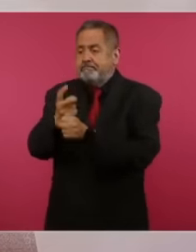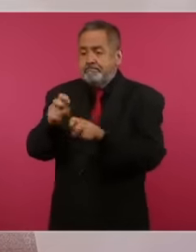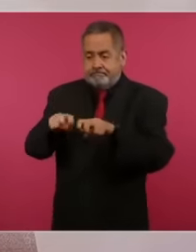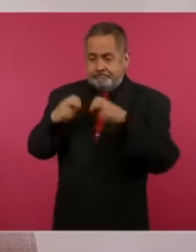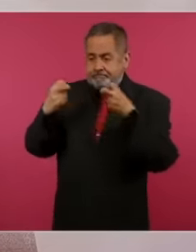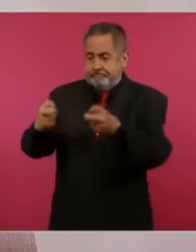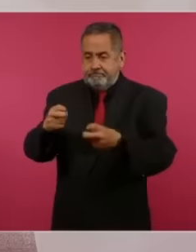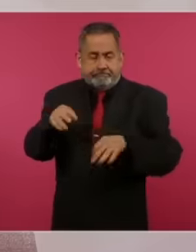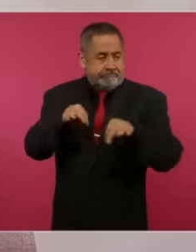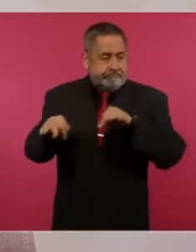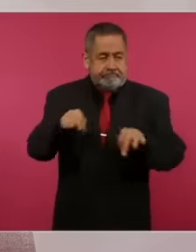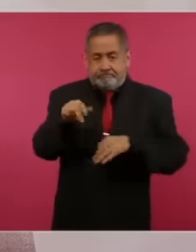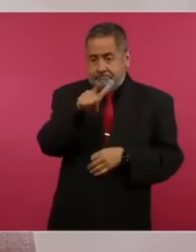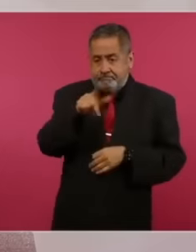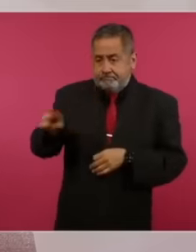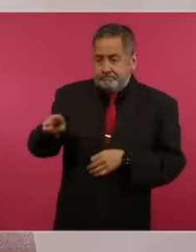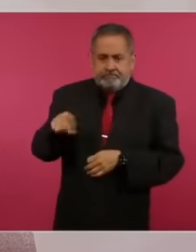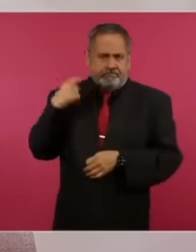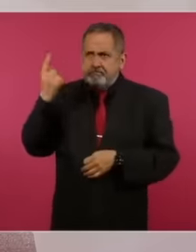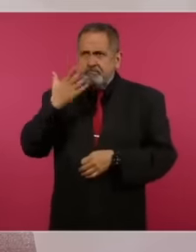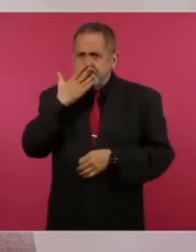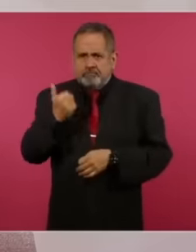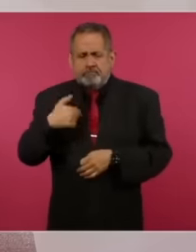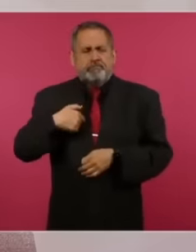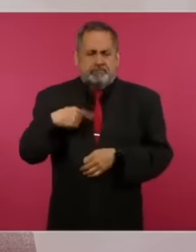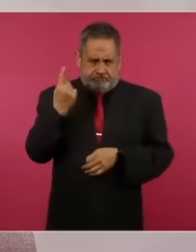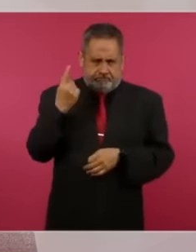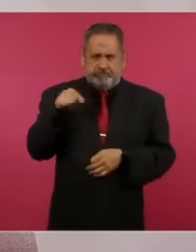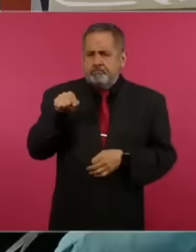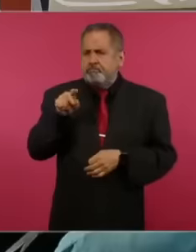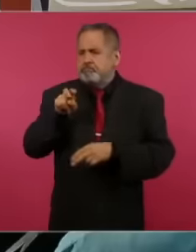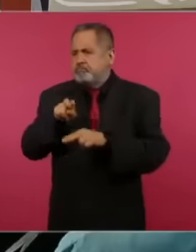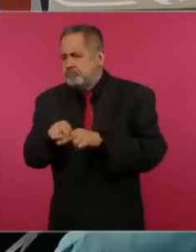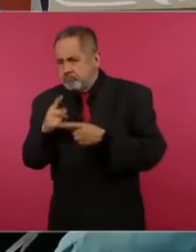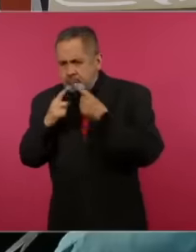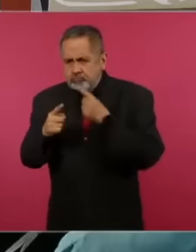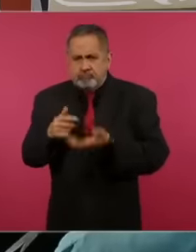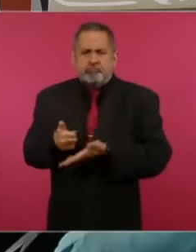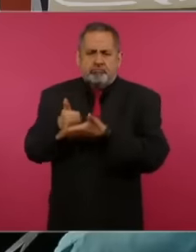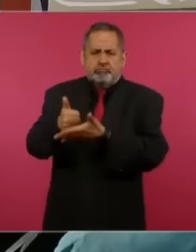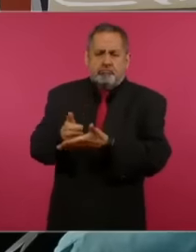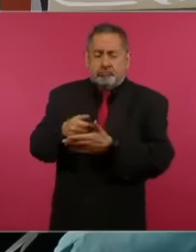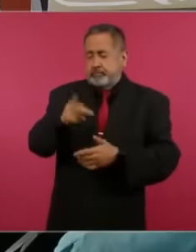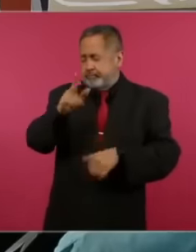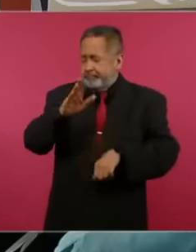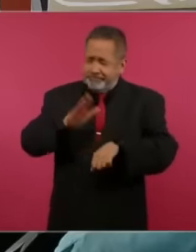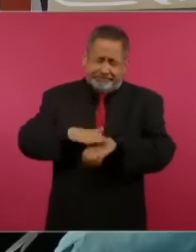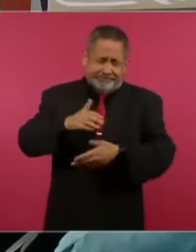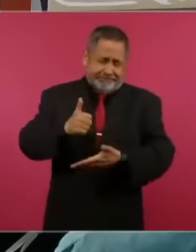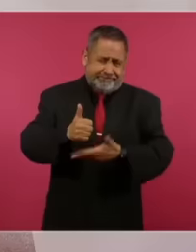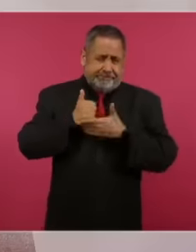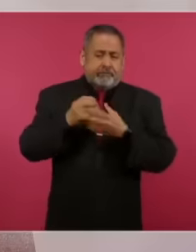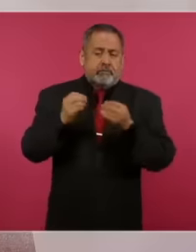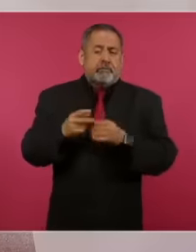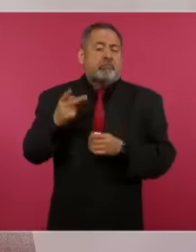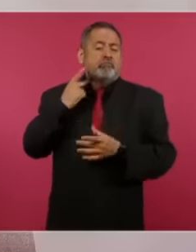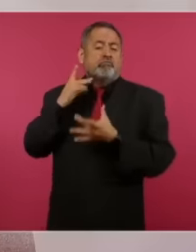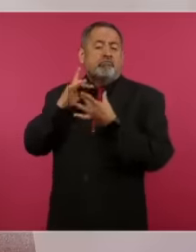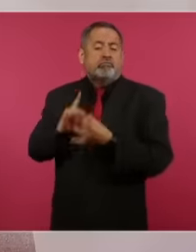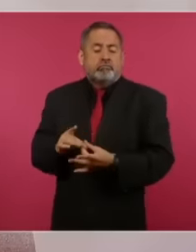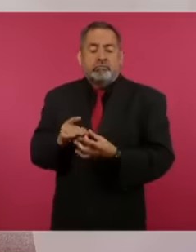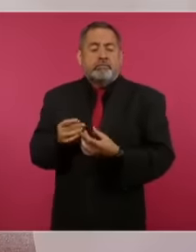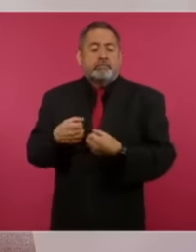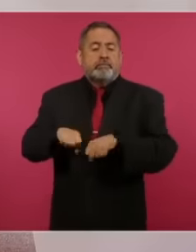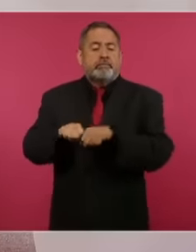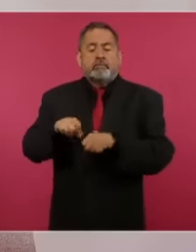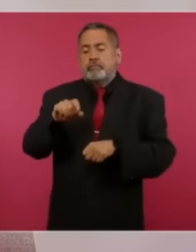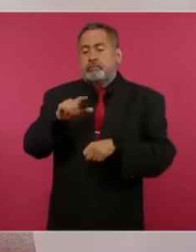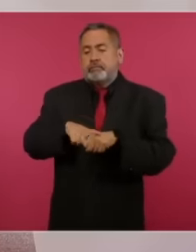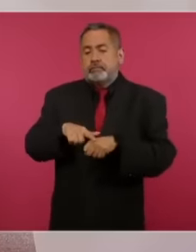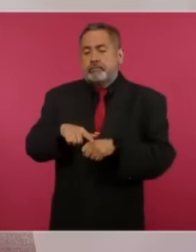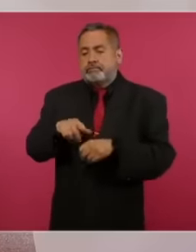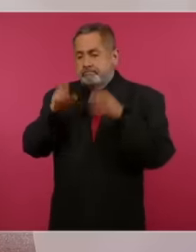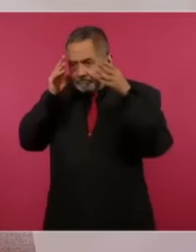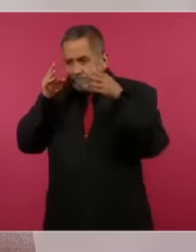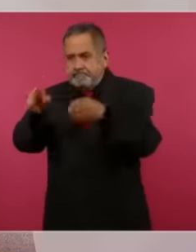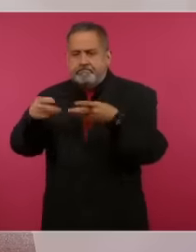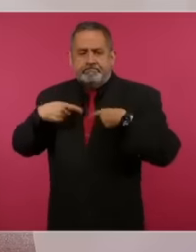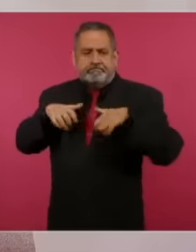Friday. All of this helps, but what has helped the most has been social policy. because for the